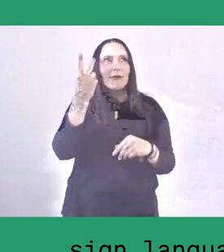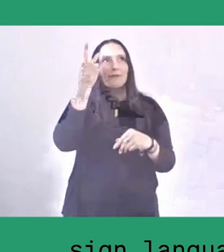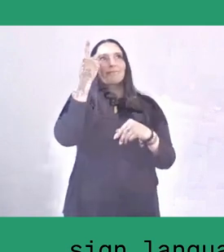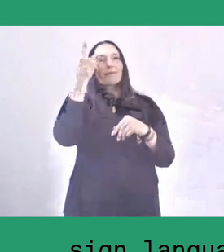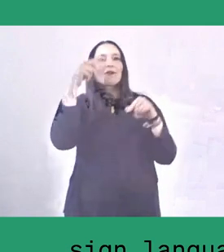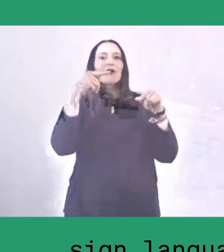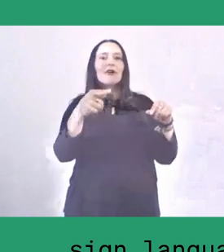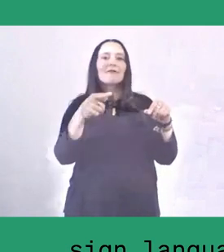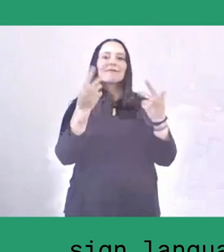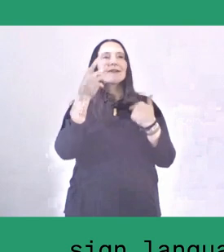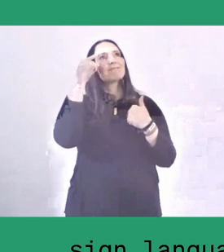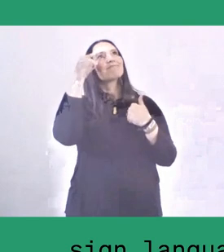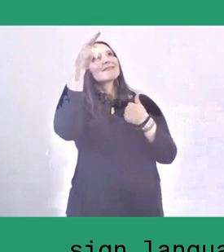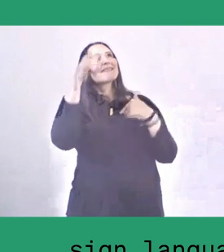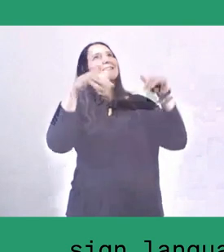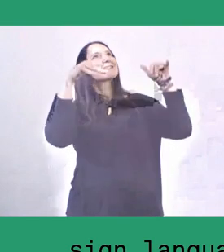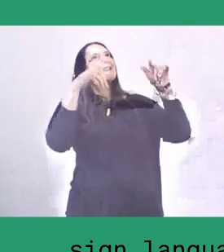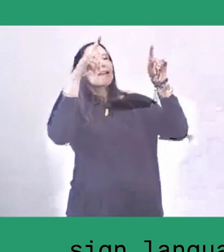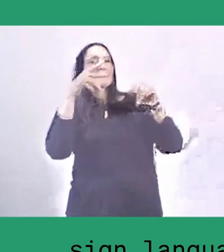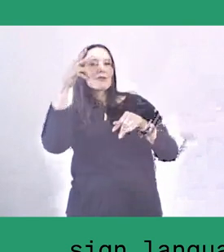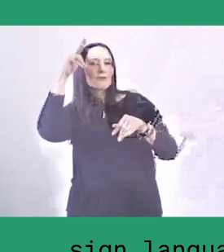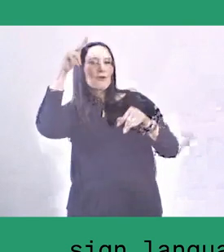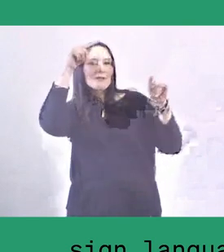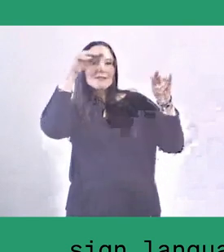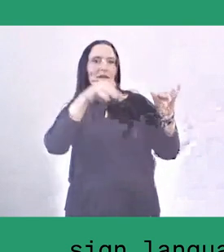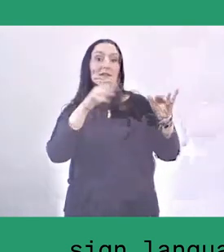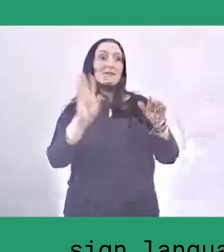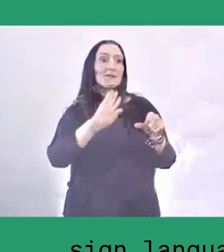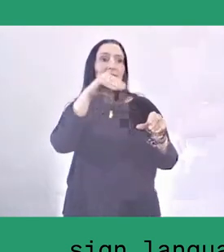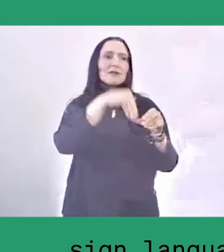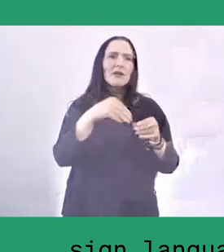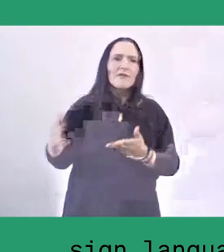The system of para itself is translated into collective actions